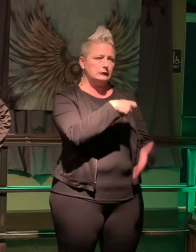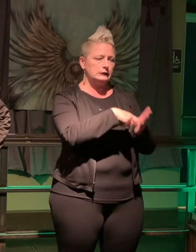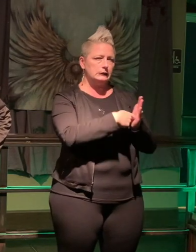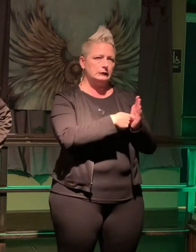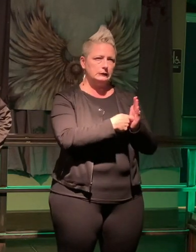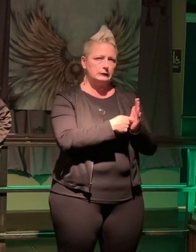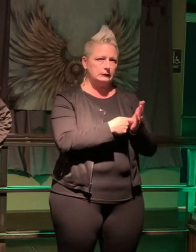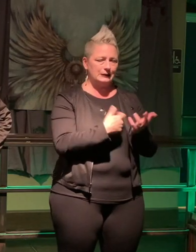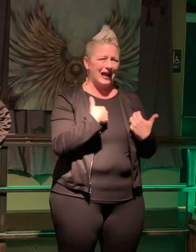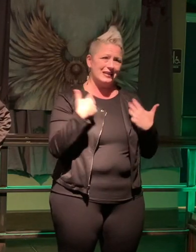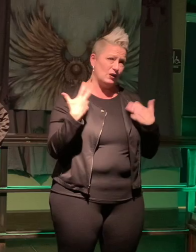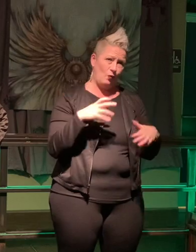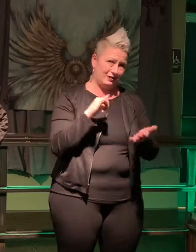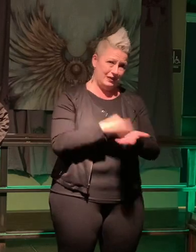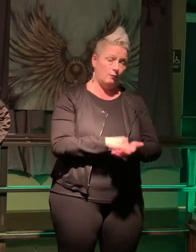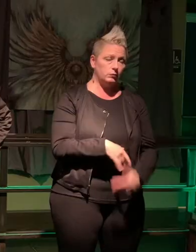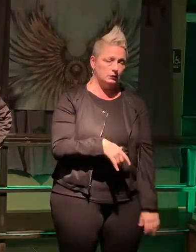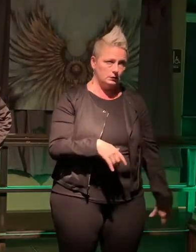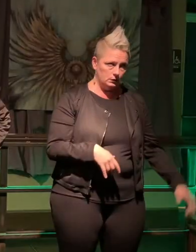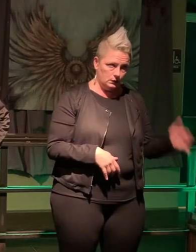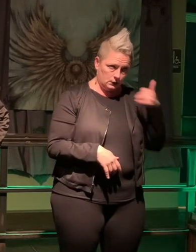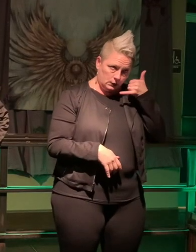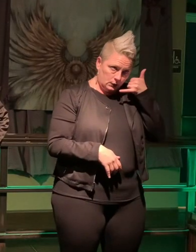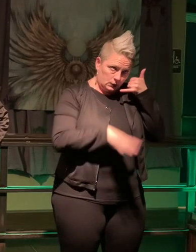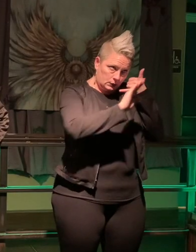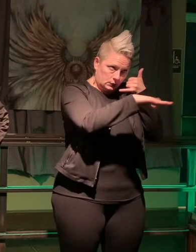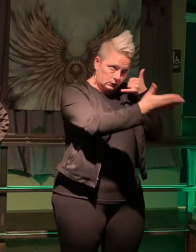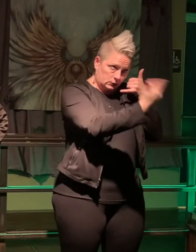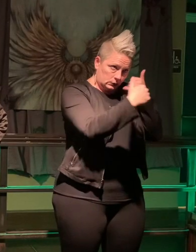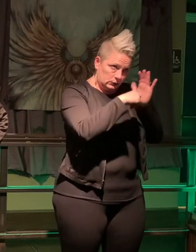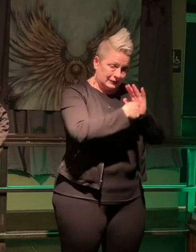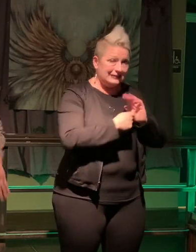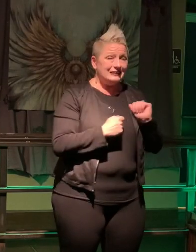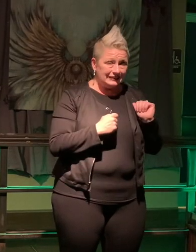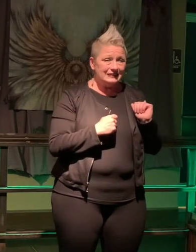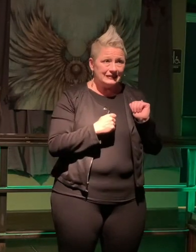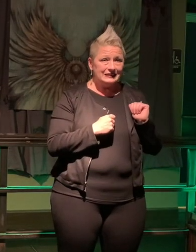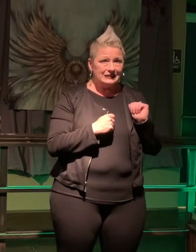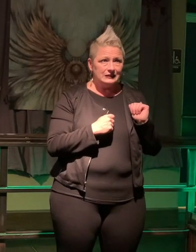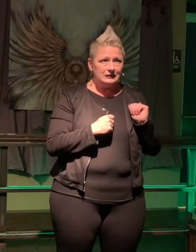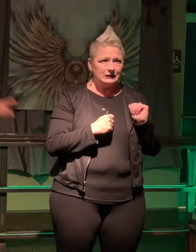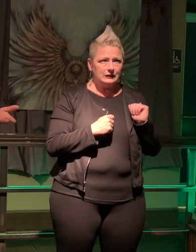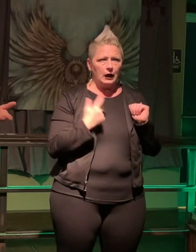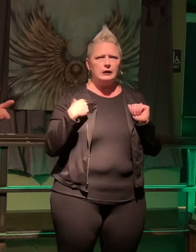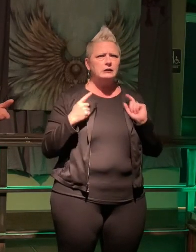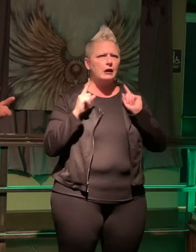want to have to do that but I did and um you know when I kept going out to the parking lot